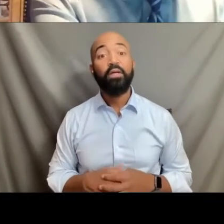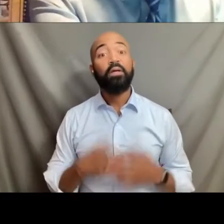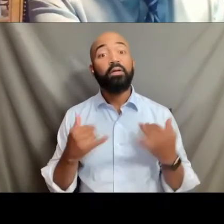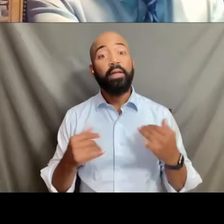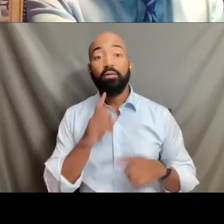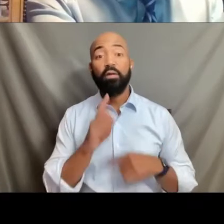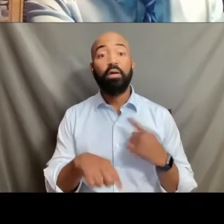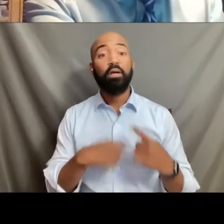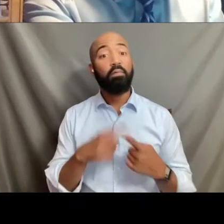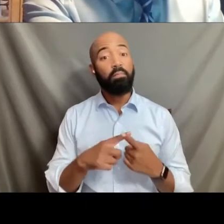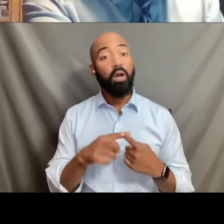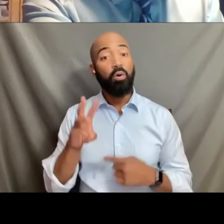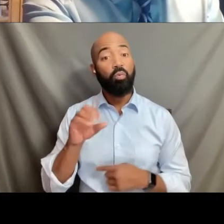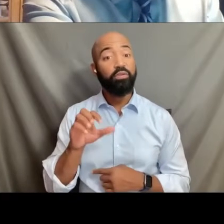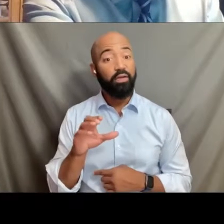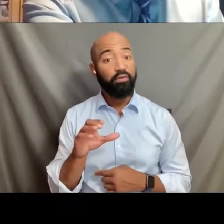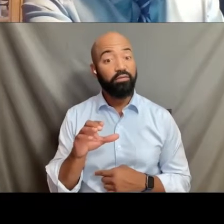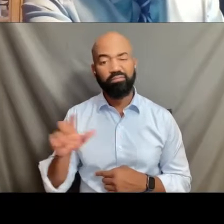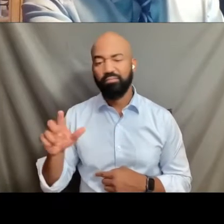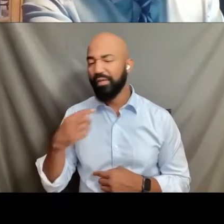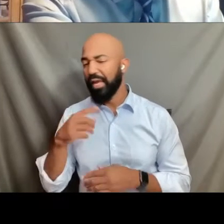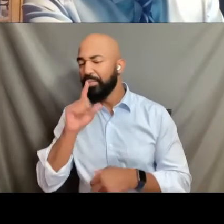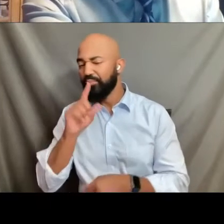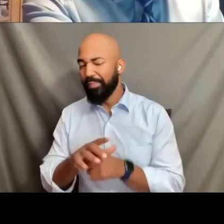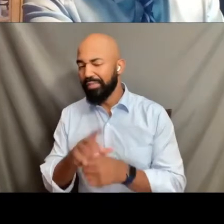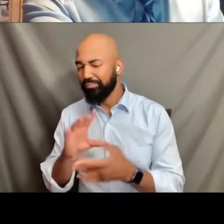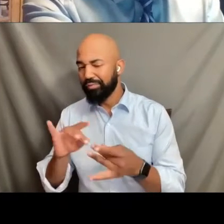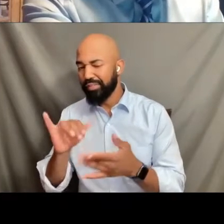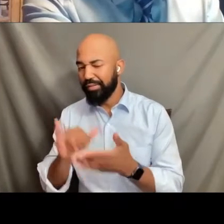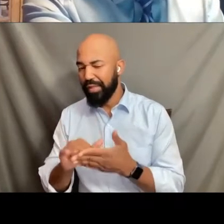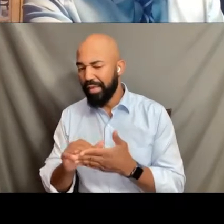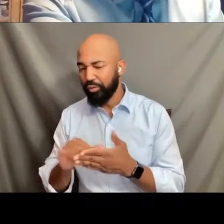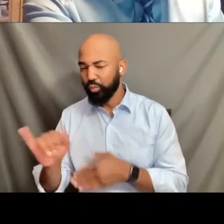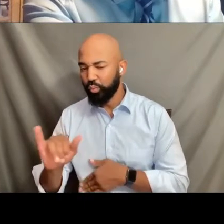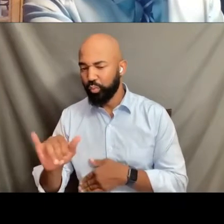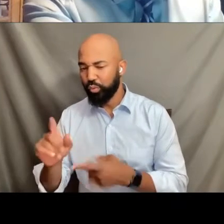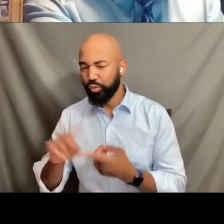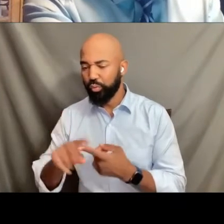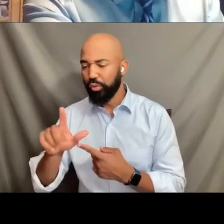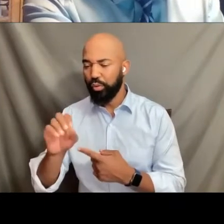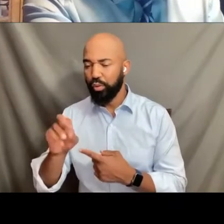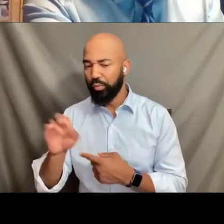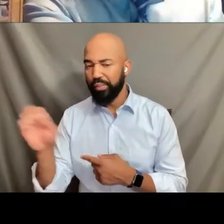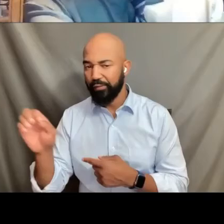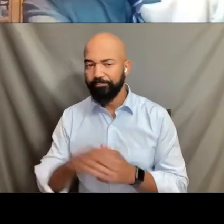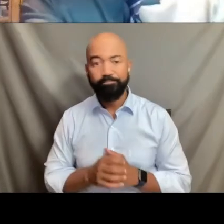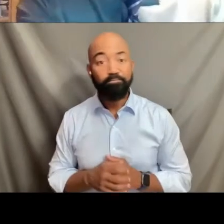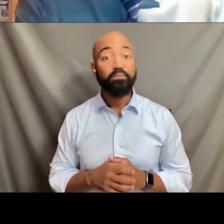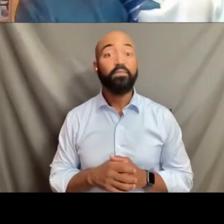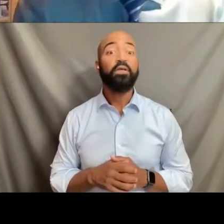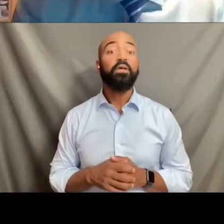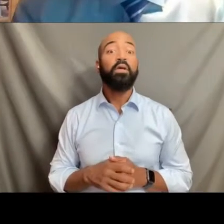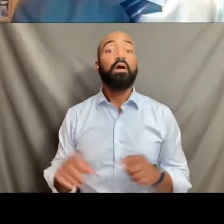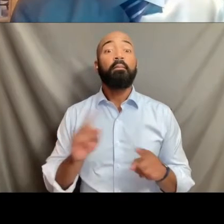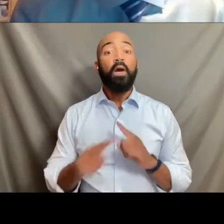A couple of things that are also the source of some reason to be encouraged, but also to recognize